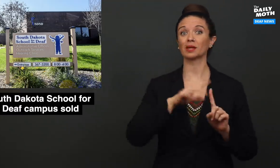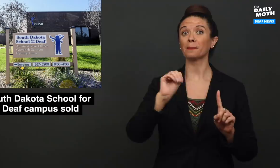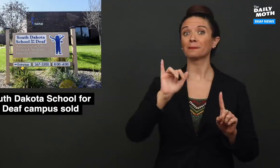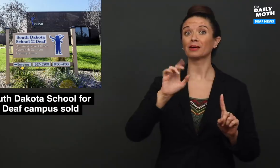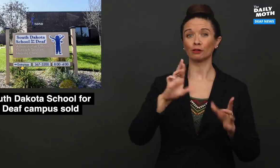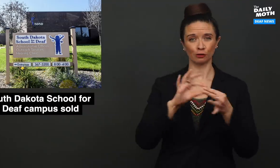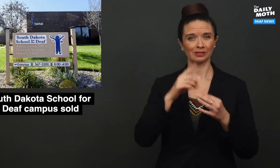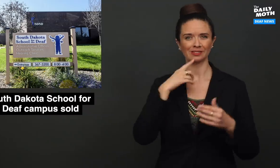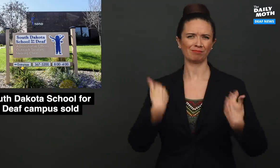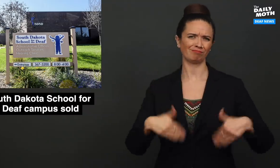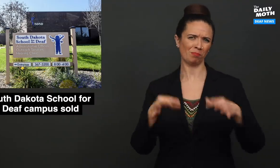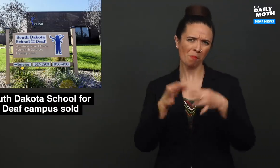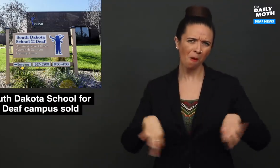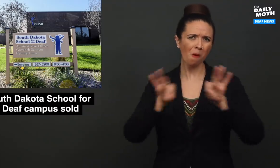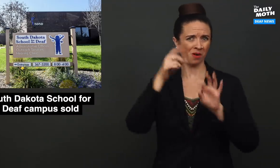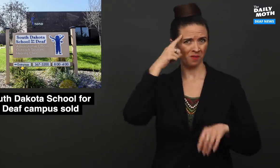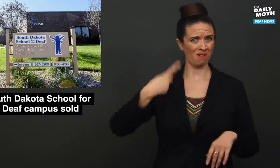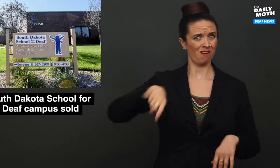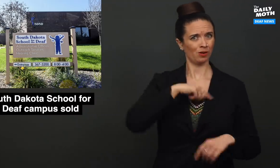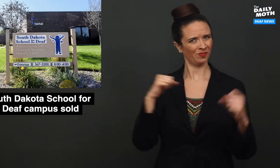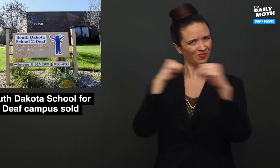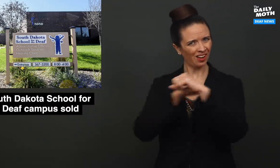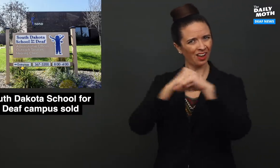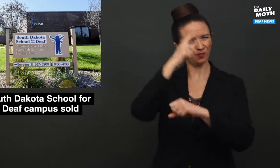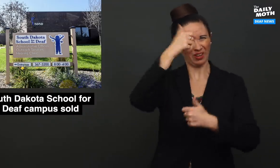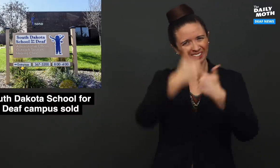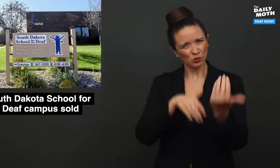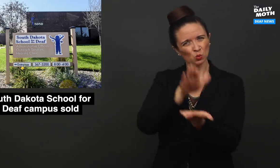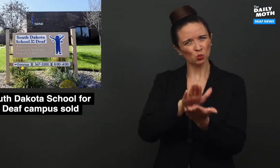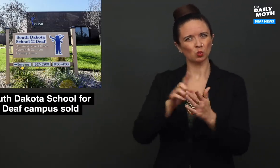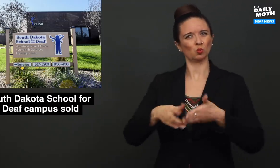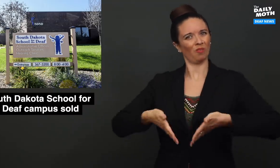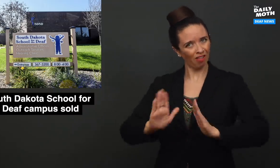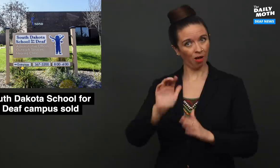Miller said it is important for us to fight for every school